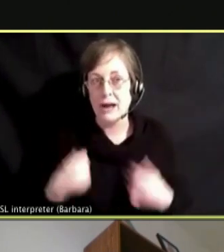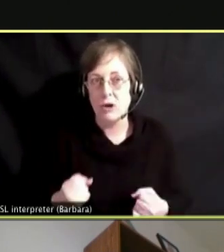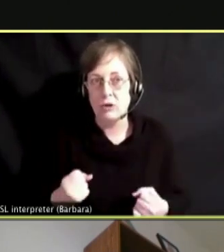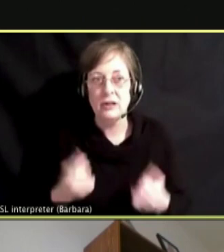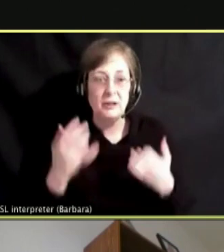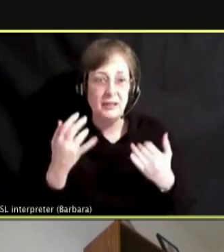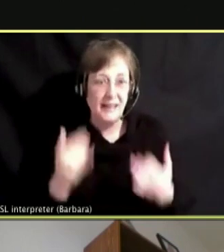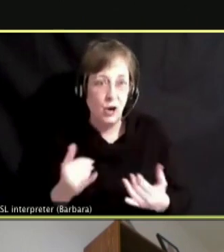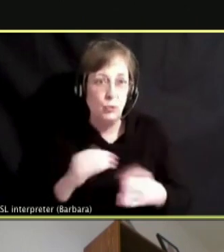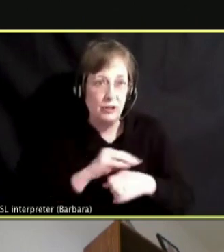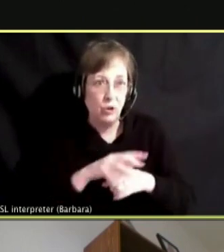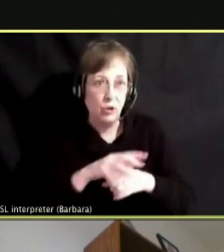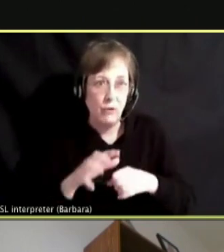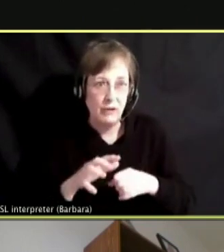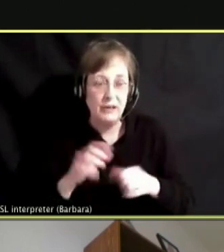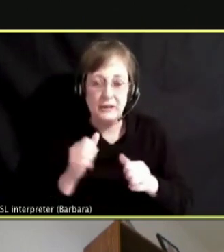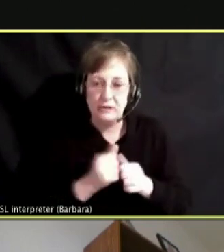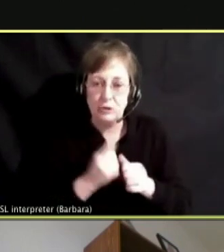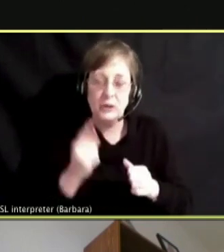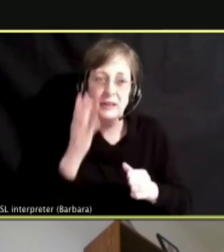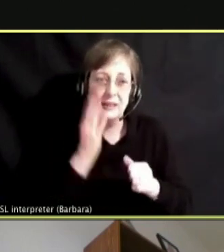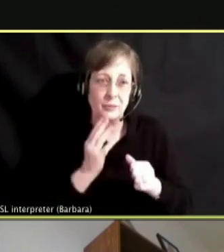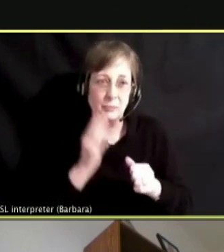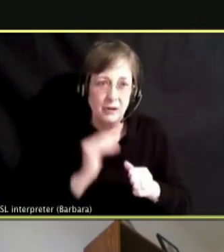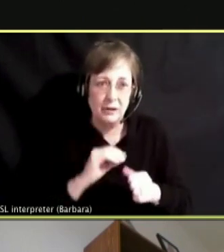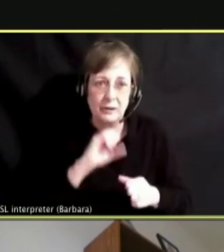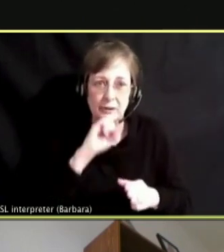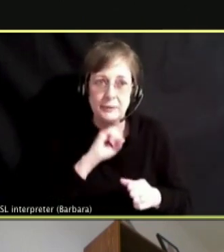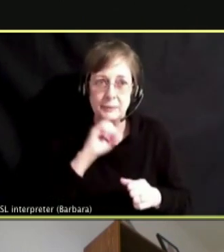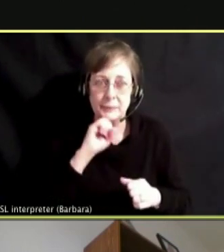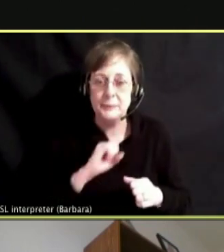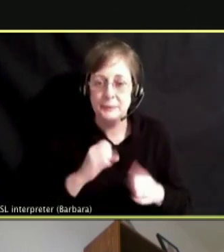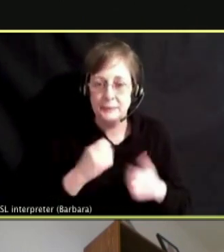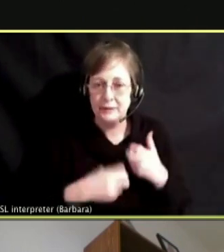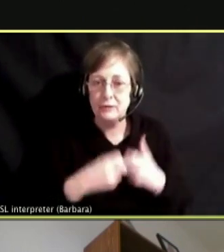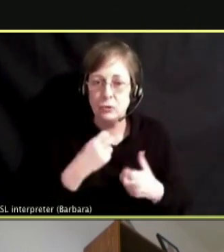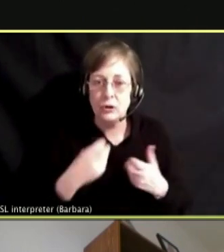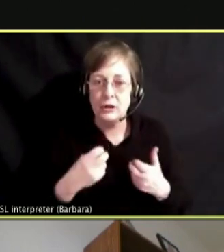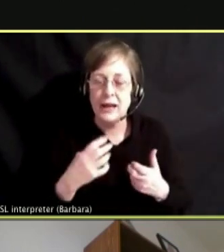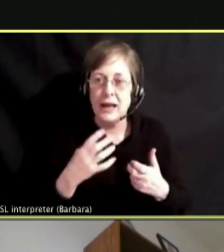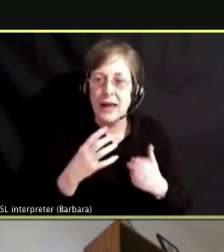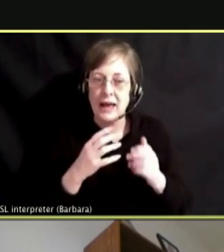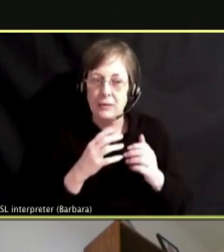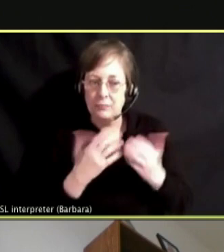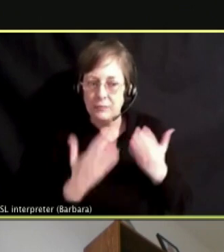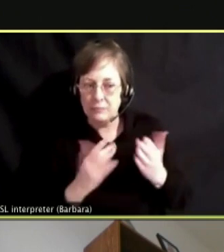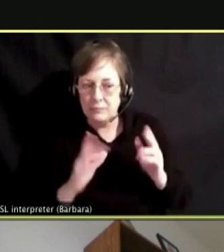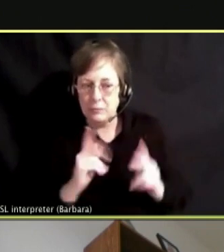AND HOW ARE PEOPLE TRYING TO USE VAPING OR OTHER DRUGS TO COPE AND HOW DO WE READ THAT